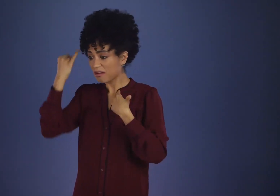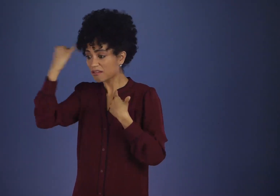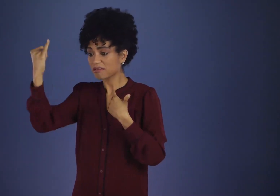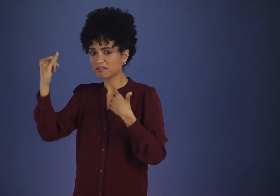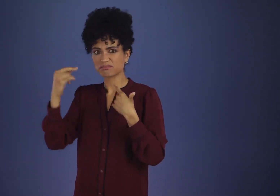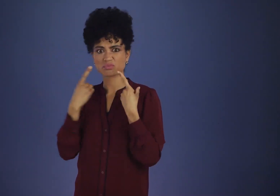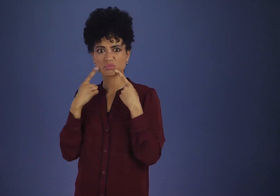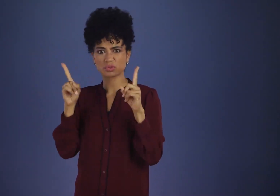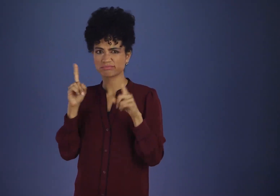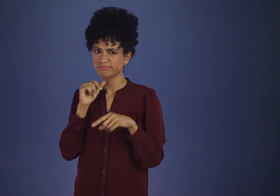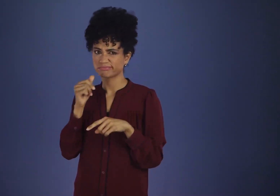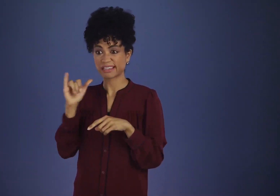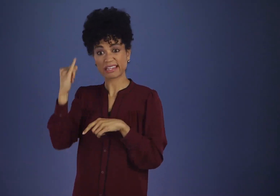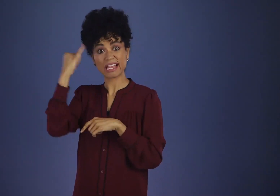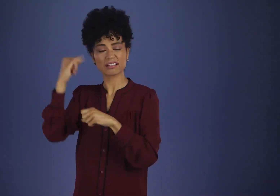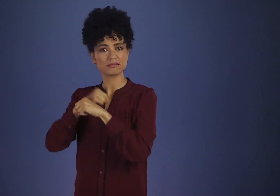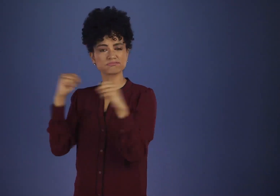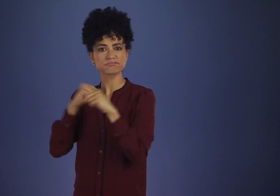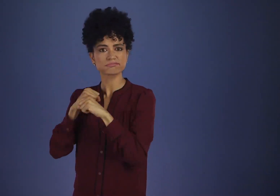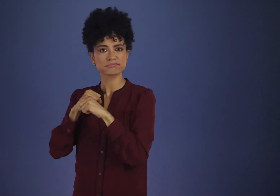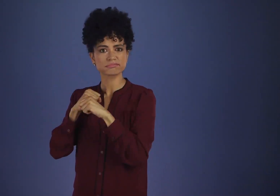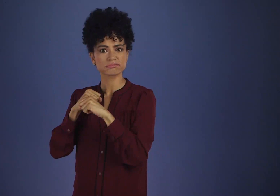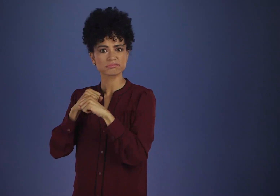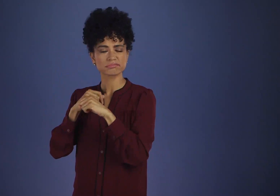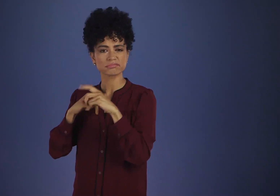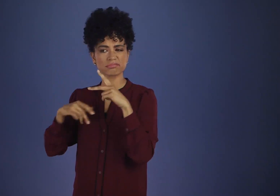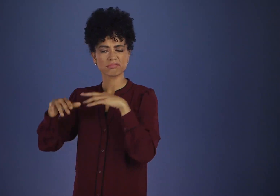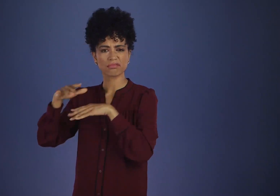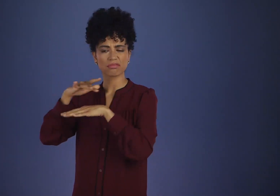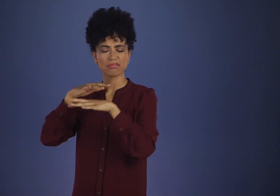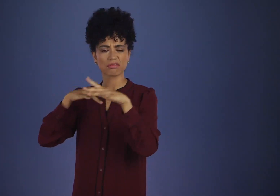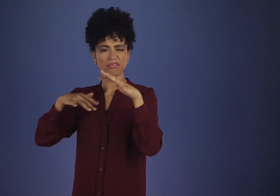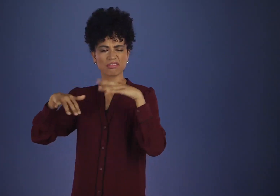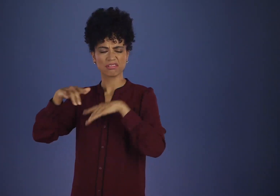A chill chokedamp of fear and frustration fell over the group.